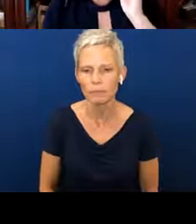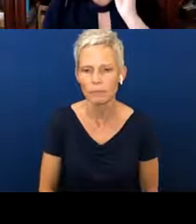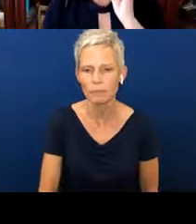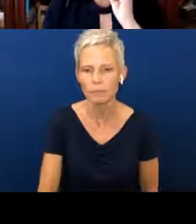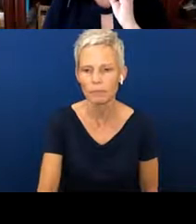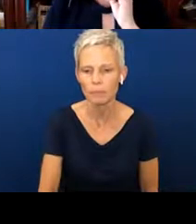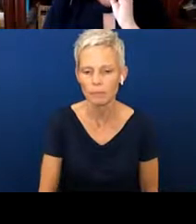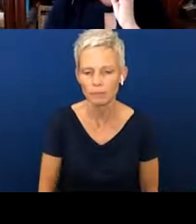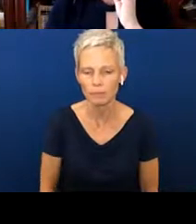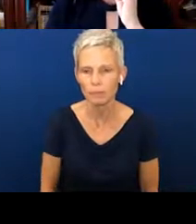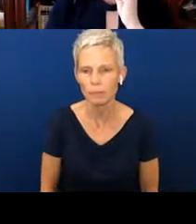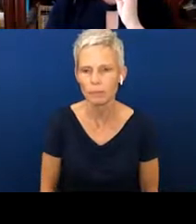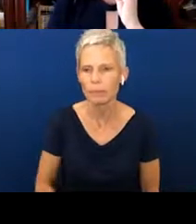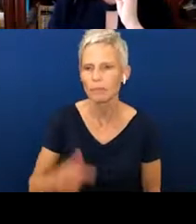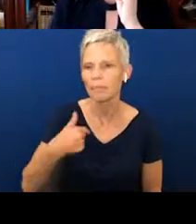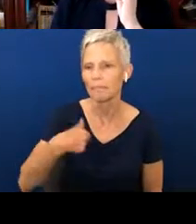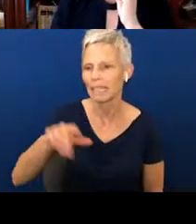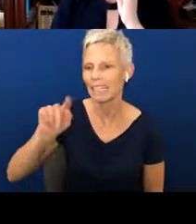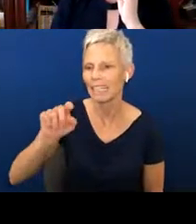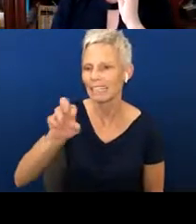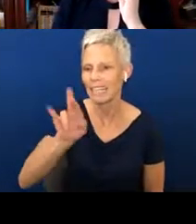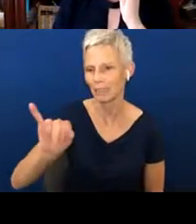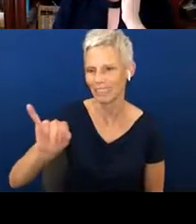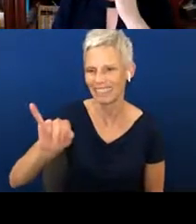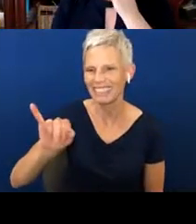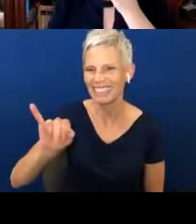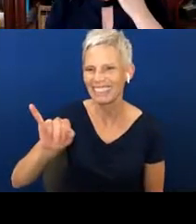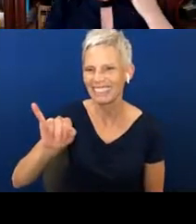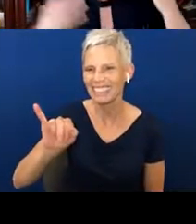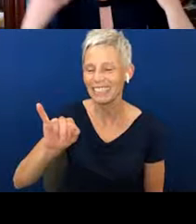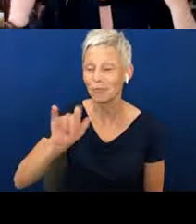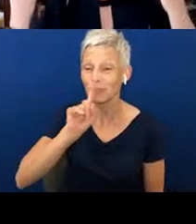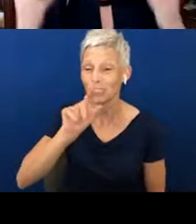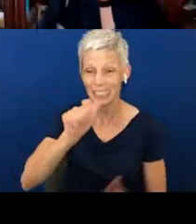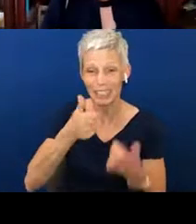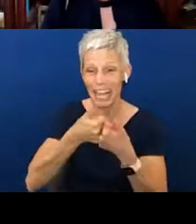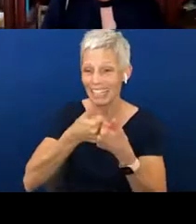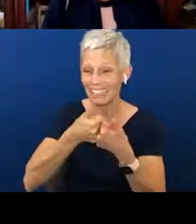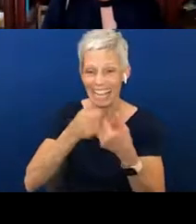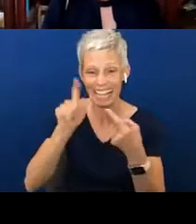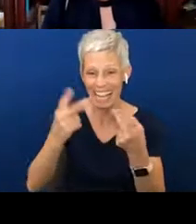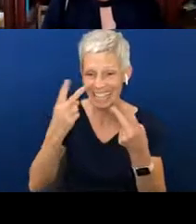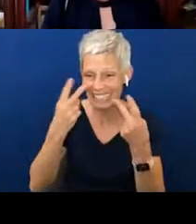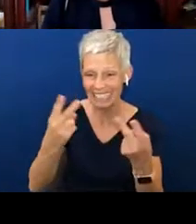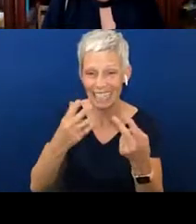This is Terry. This is why it's very challenging when I can't see all of your lovely faces and then